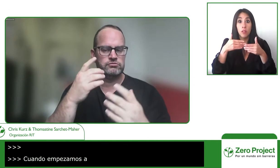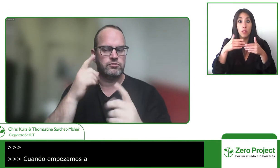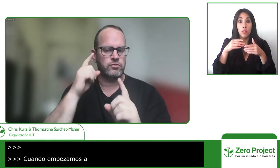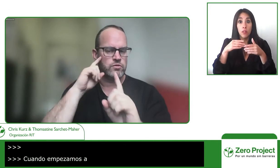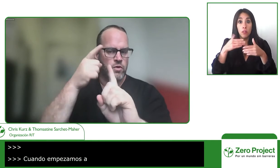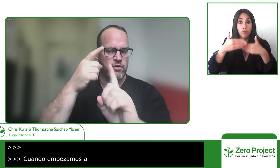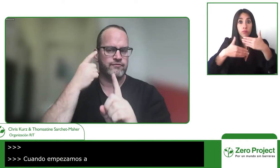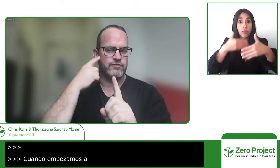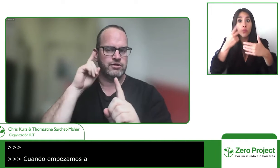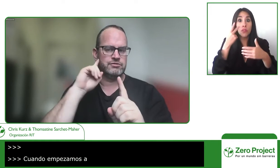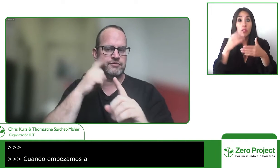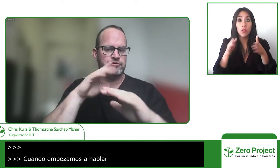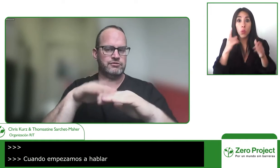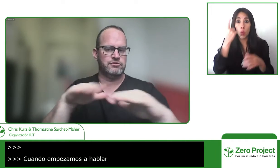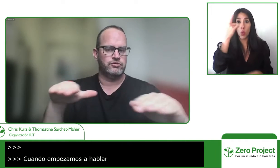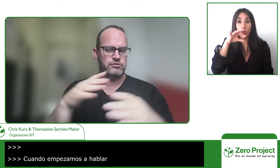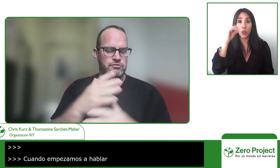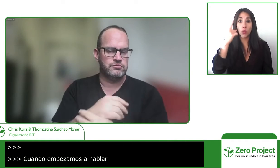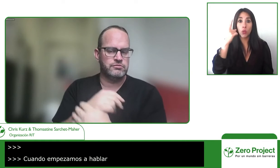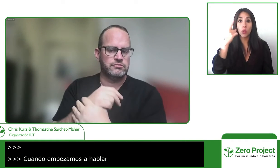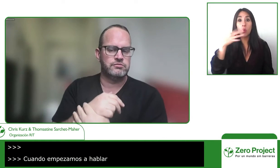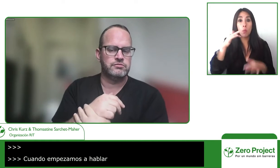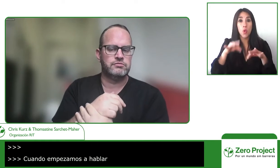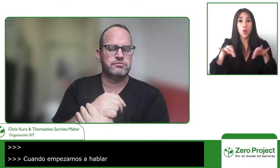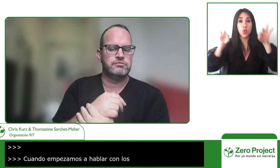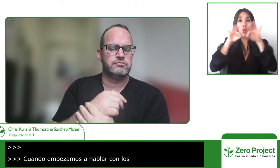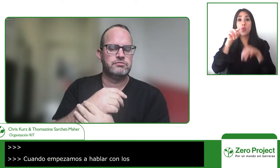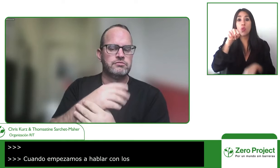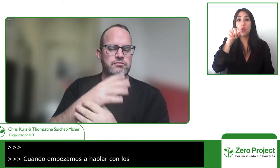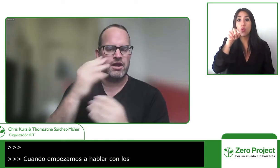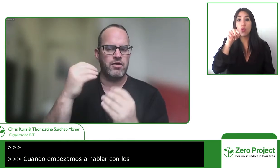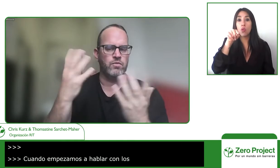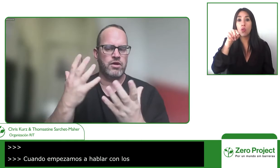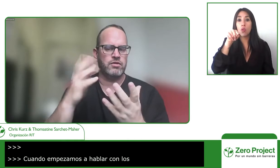to make sure that we have a similar understanding similar goals for how we